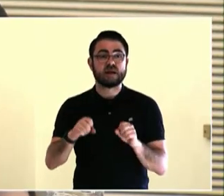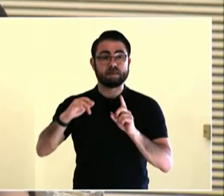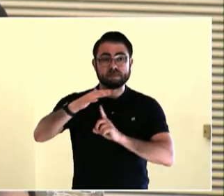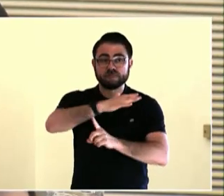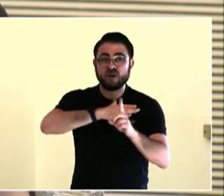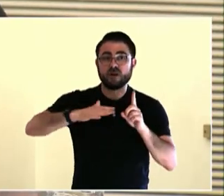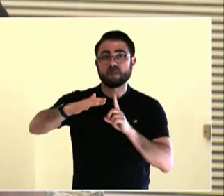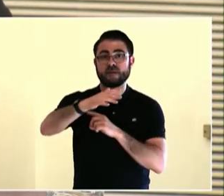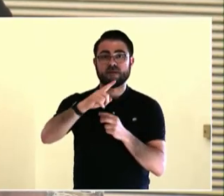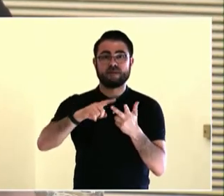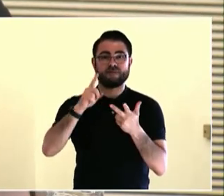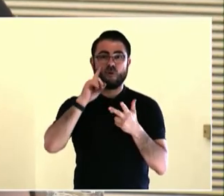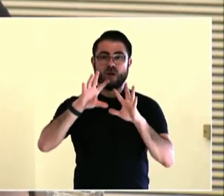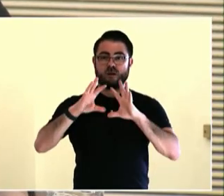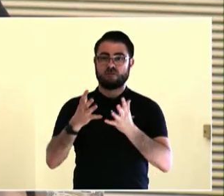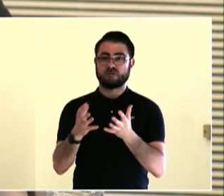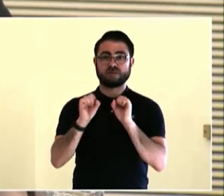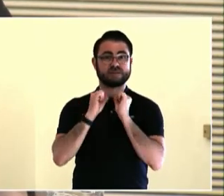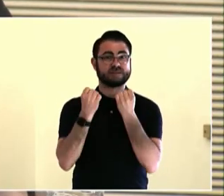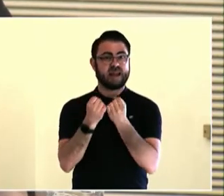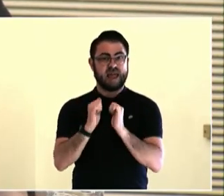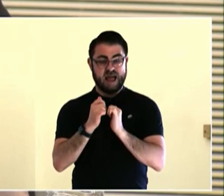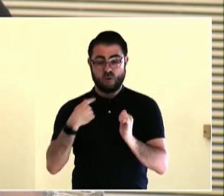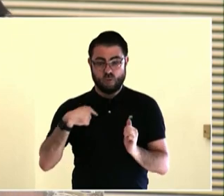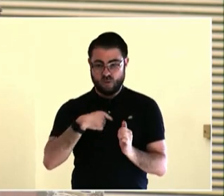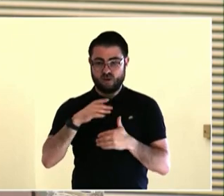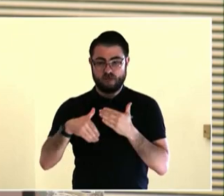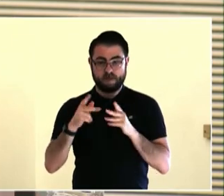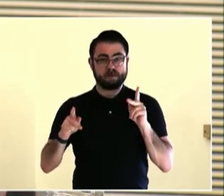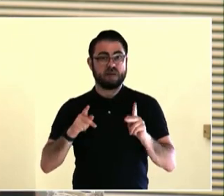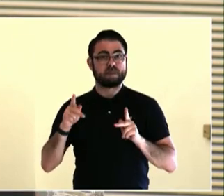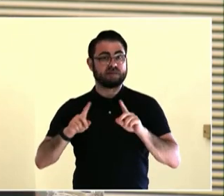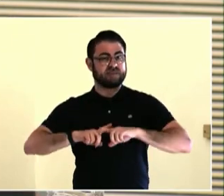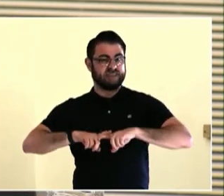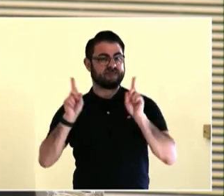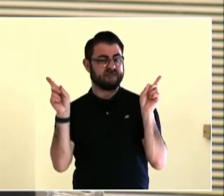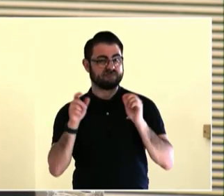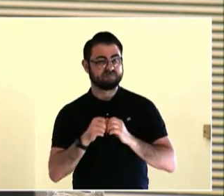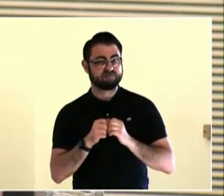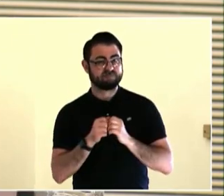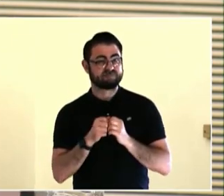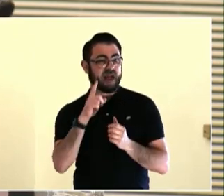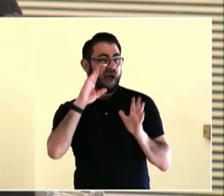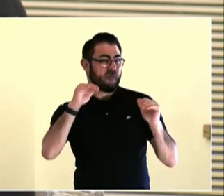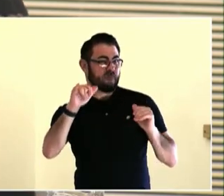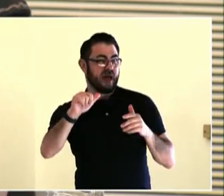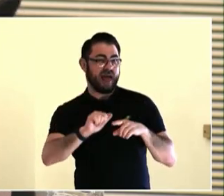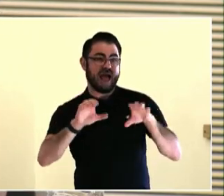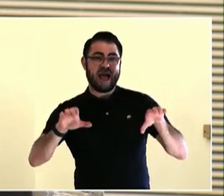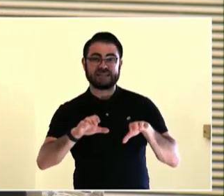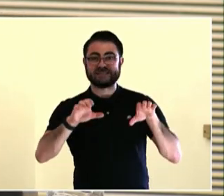might physically be different at this time? The people around you, how are